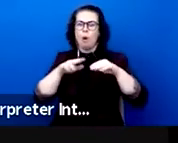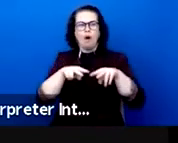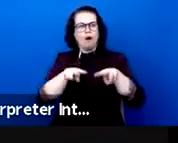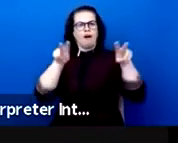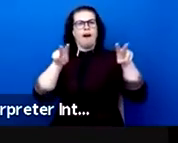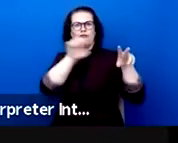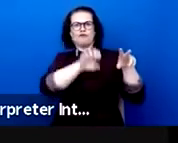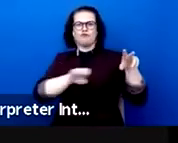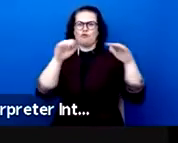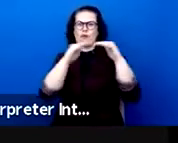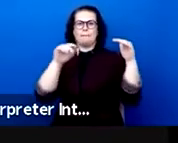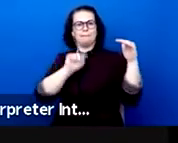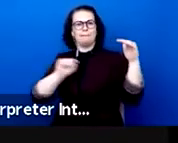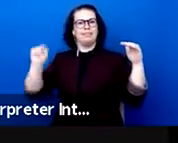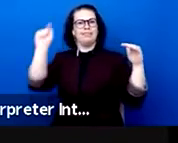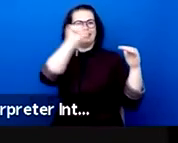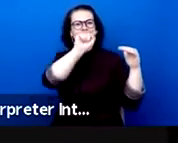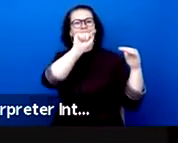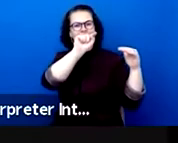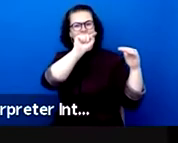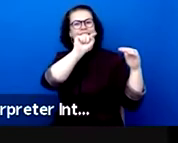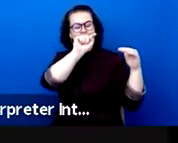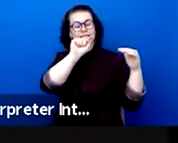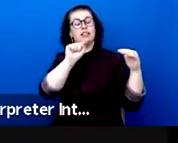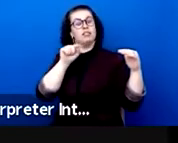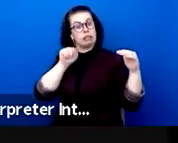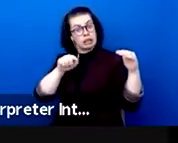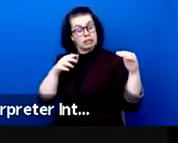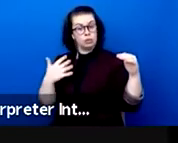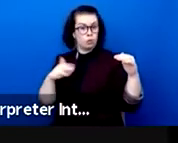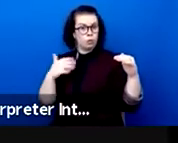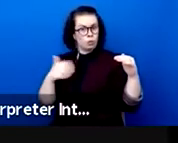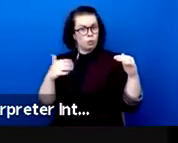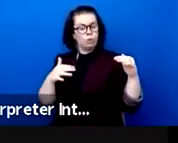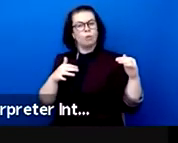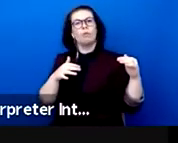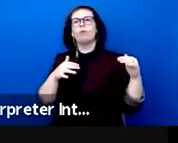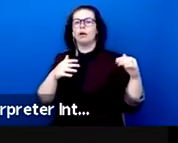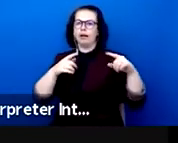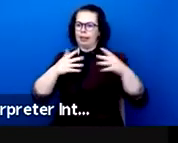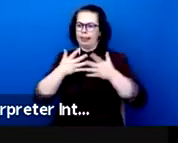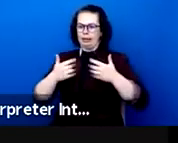European continent and is historically linked to the different languages spoken in Europe.